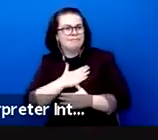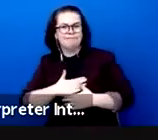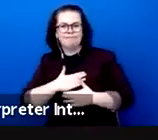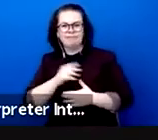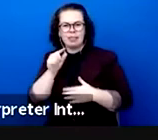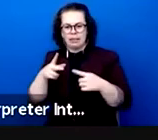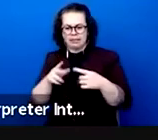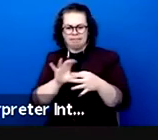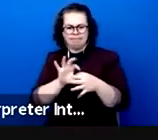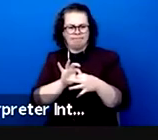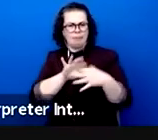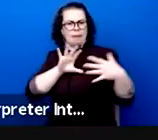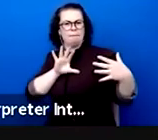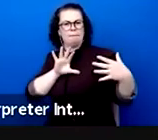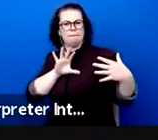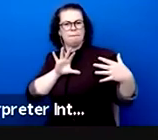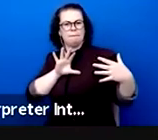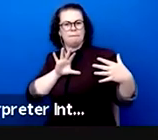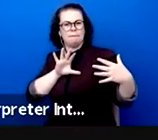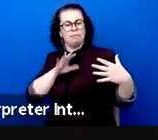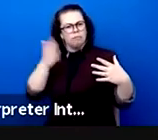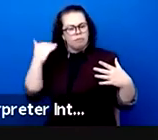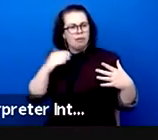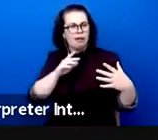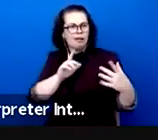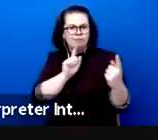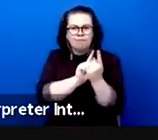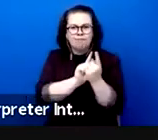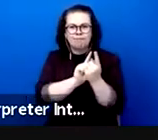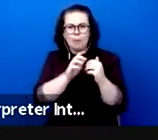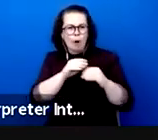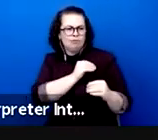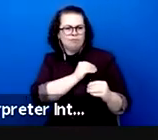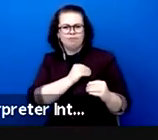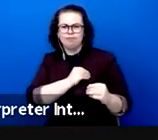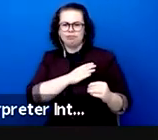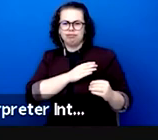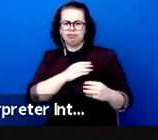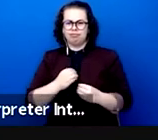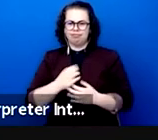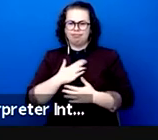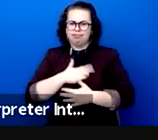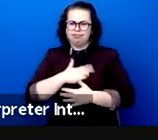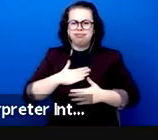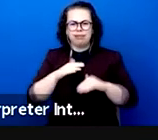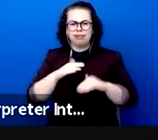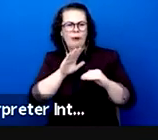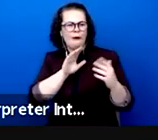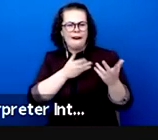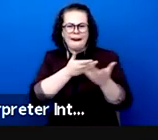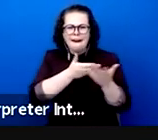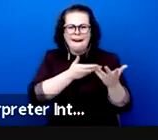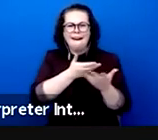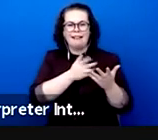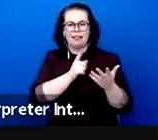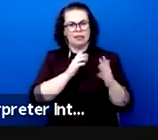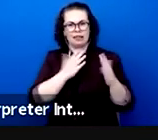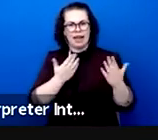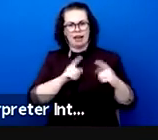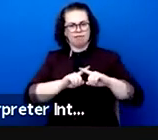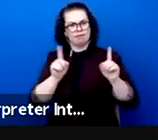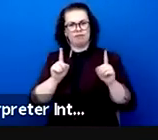stimulation and emotional enrichment, the encounter with the order that allows us to remain